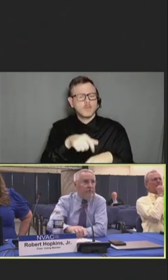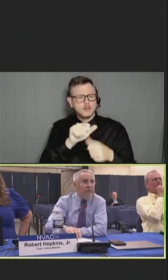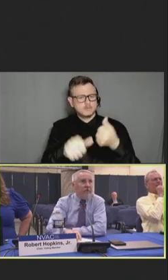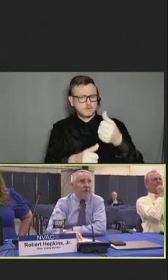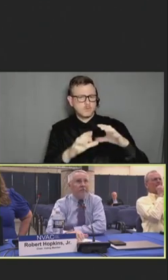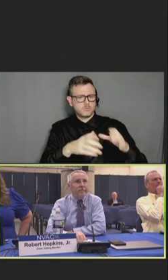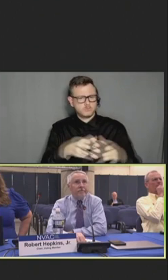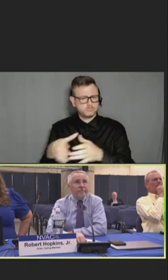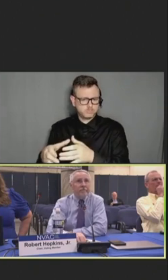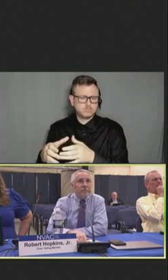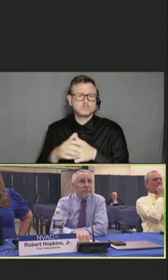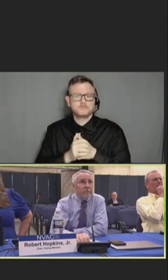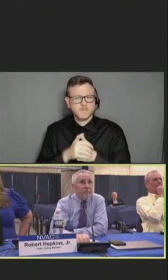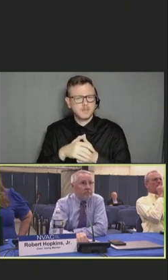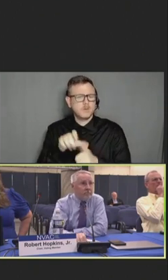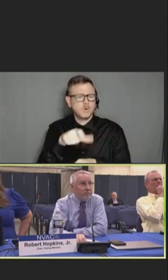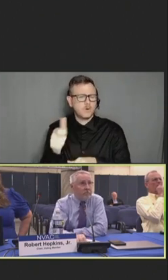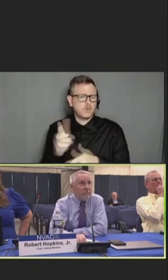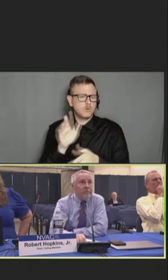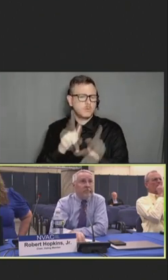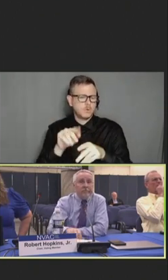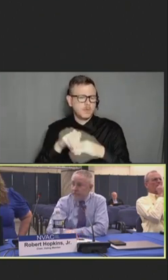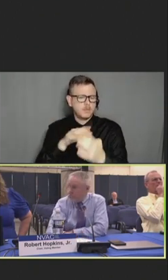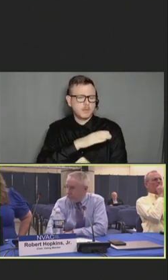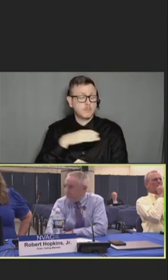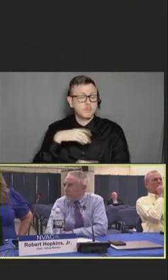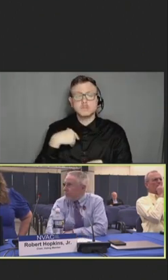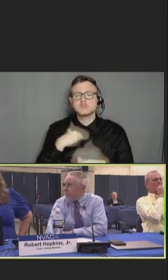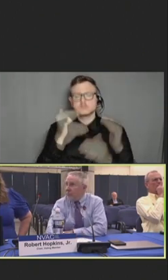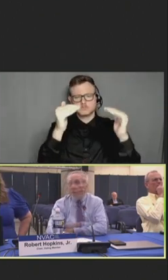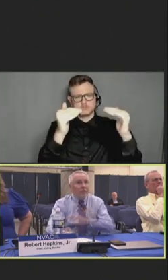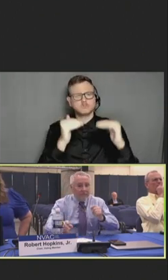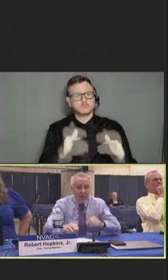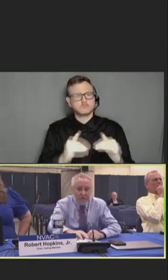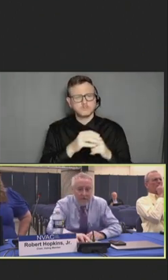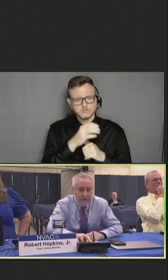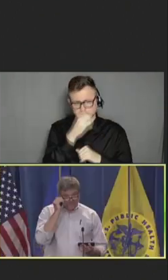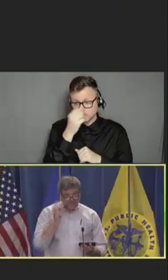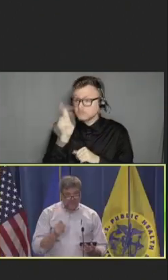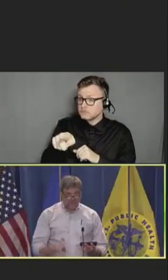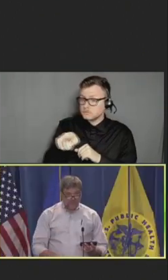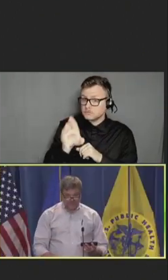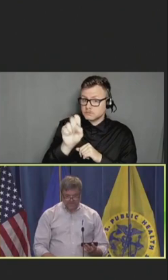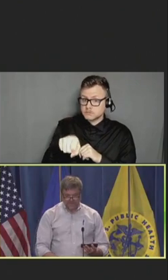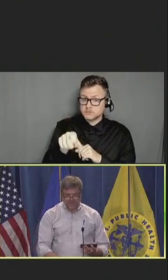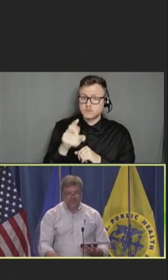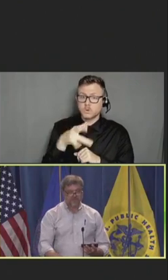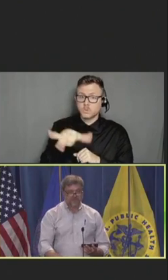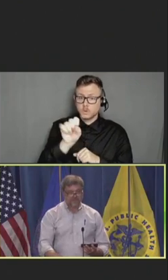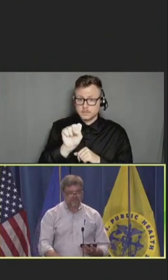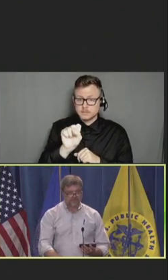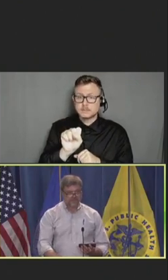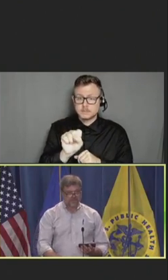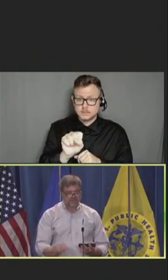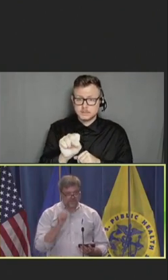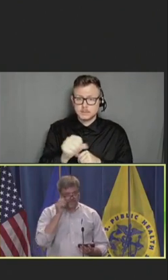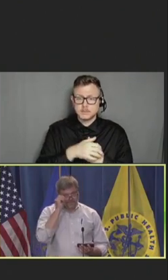Robert Swanson: That'd be great. Good. So, let me move to the next one. Unless -- yes. Robert Hopkins, Jr.: Kris, please. Kristen Ehresmann: Thank you.